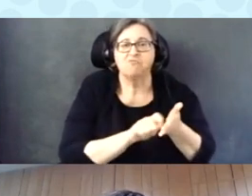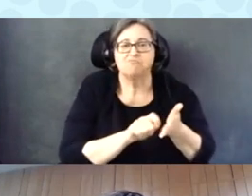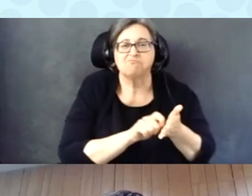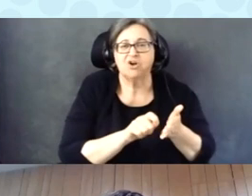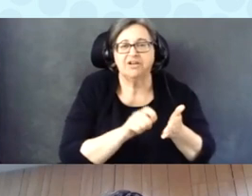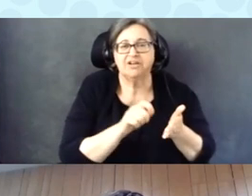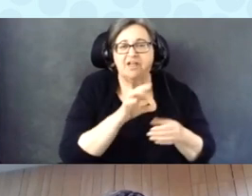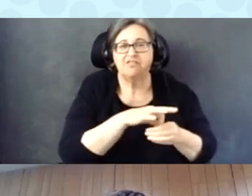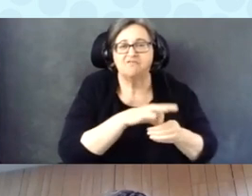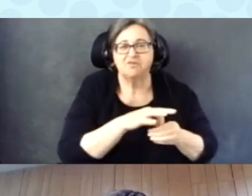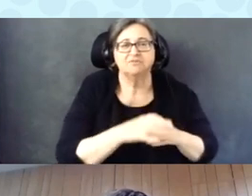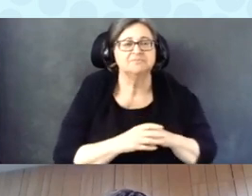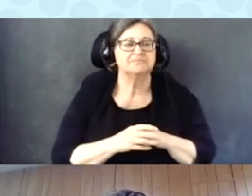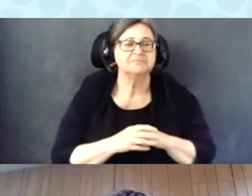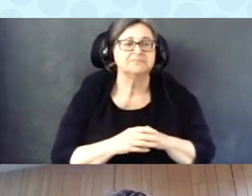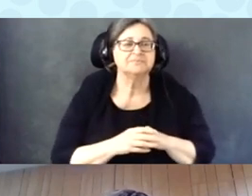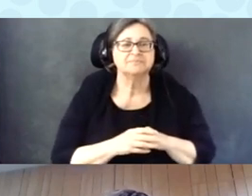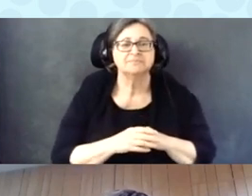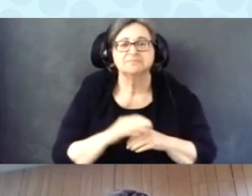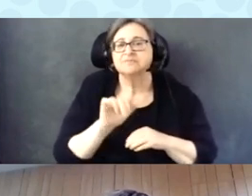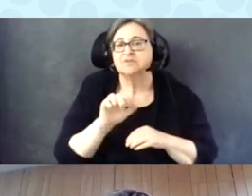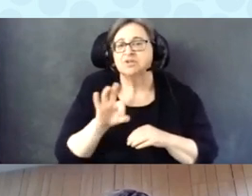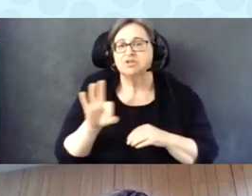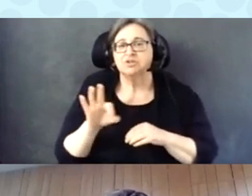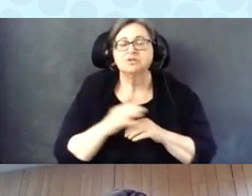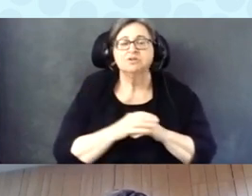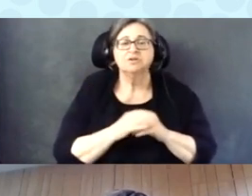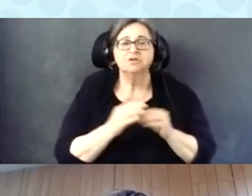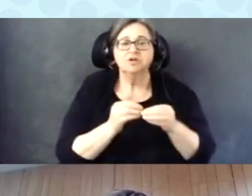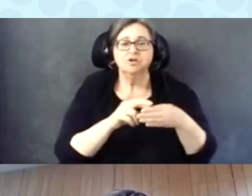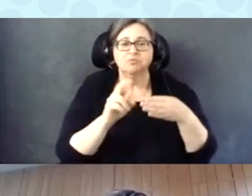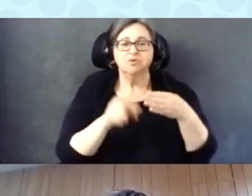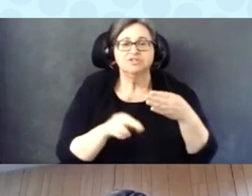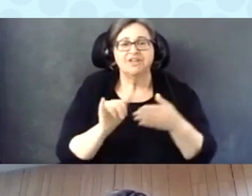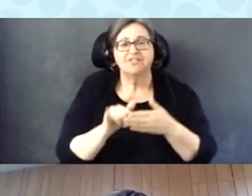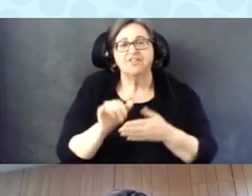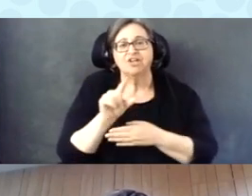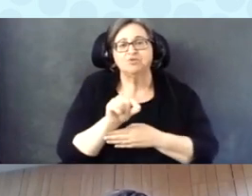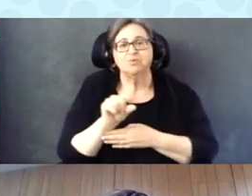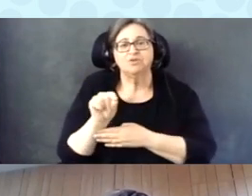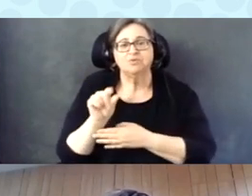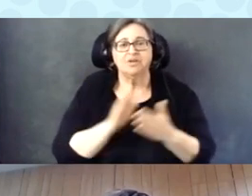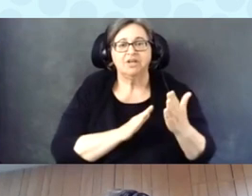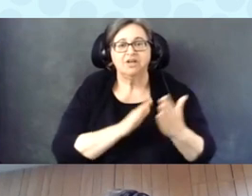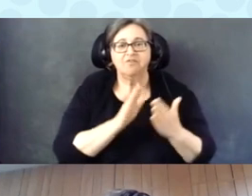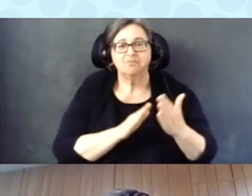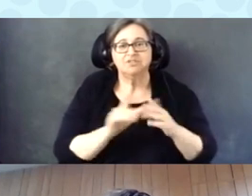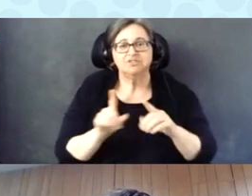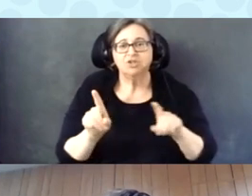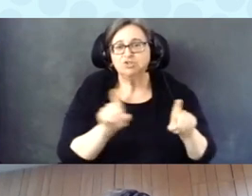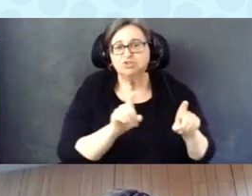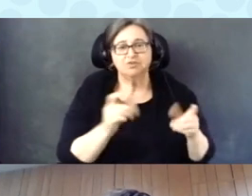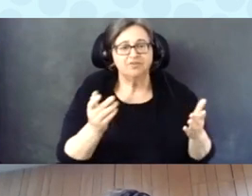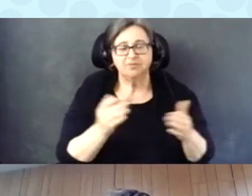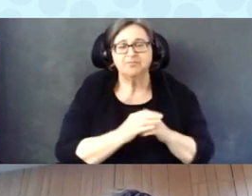And further results of that 2020 in-person survey was the accessible ballot